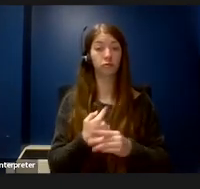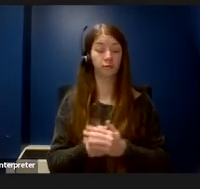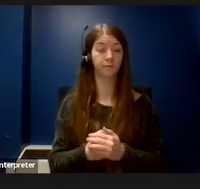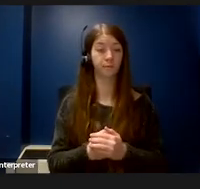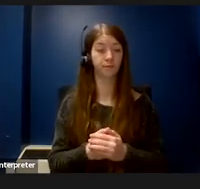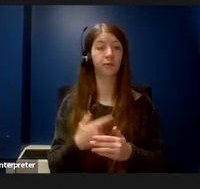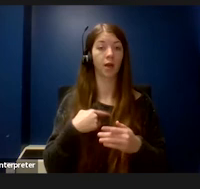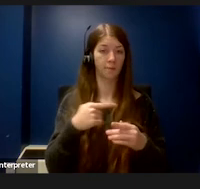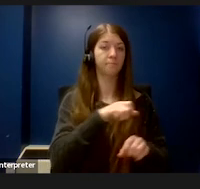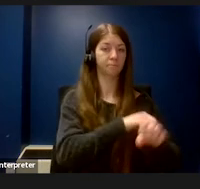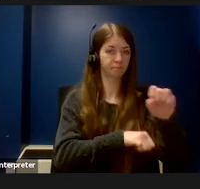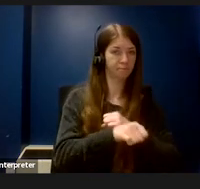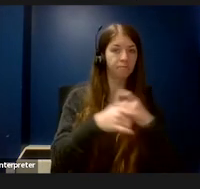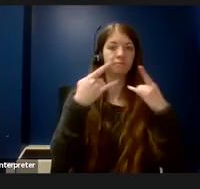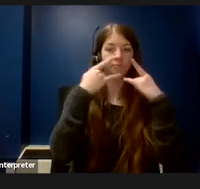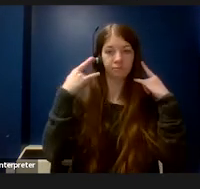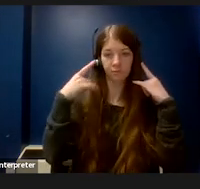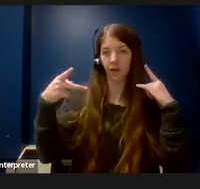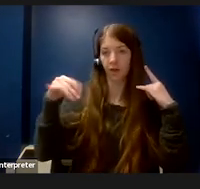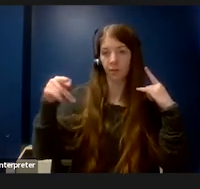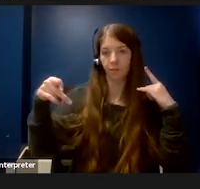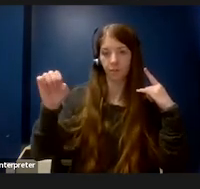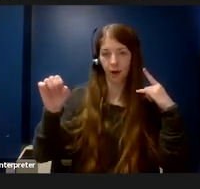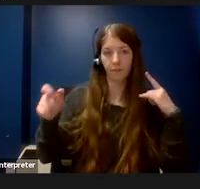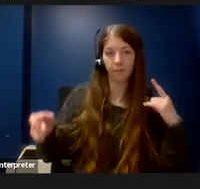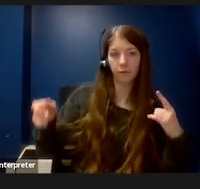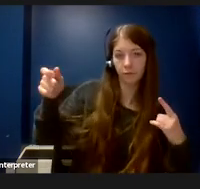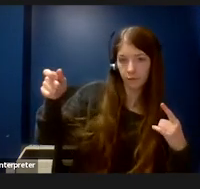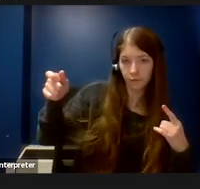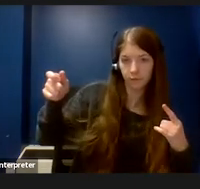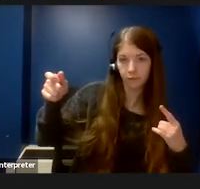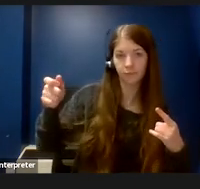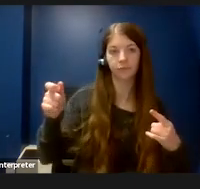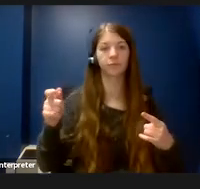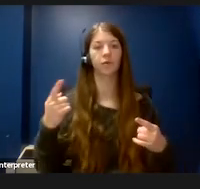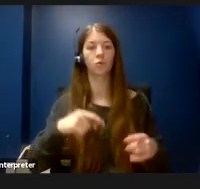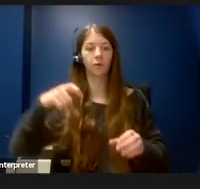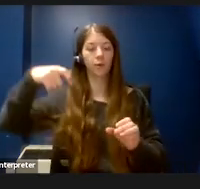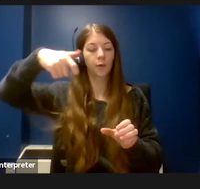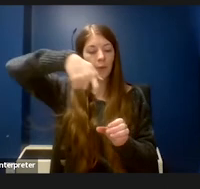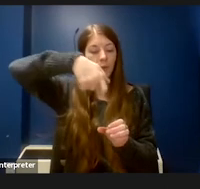I’m holding a pipette and aliquot a liquid into tubes that are positioned in a rack.